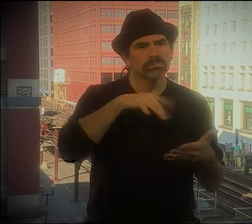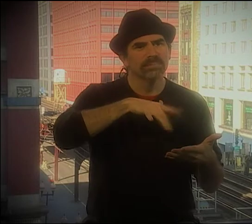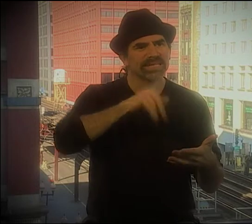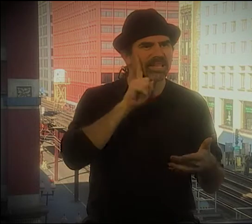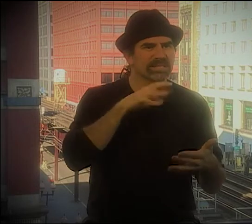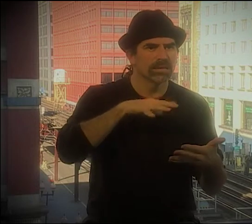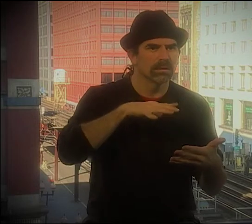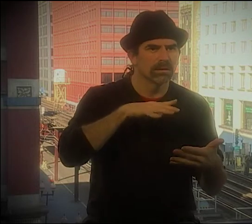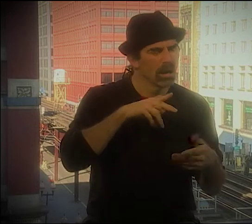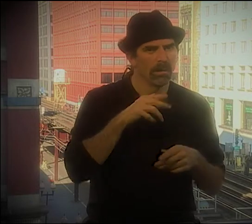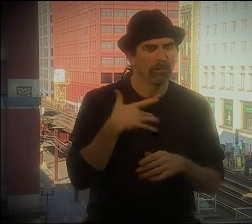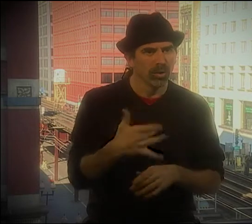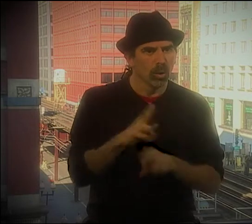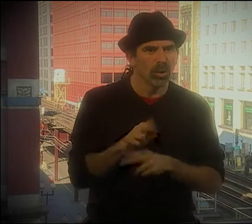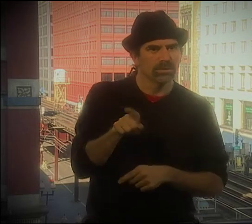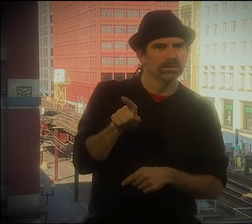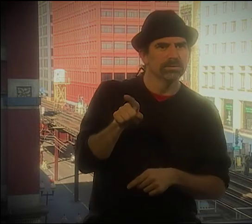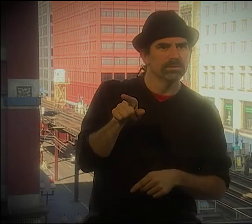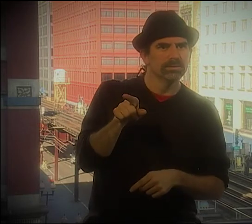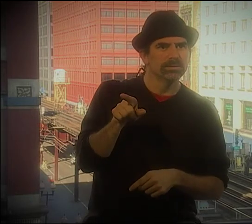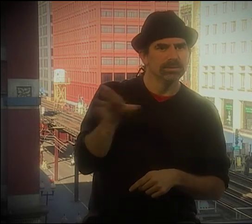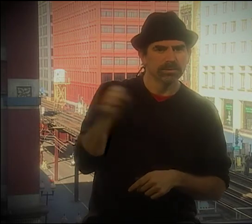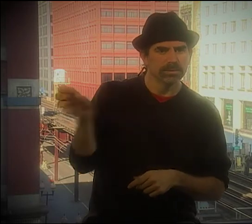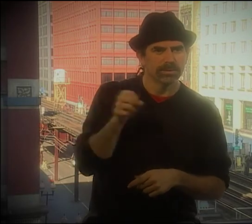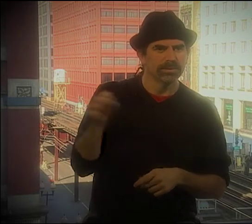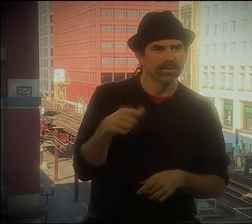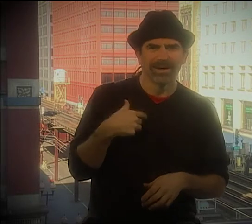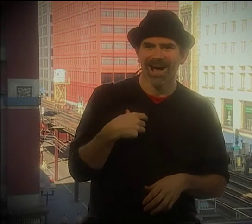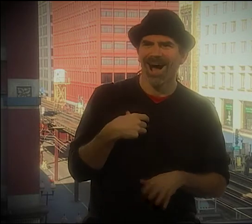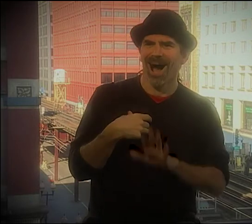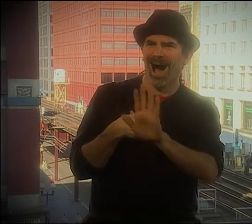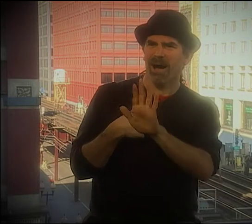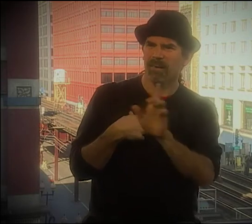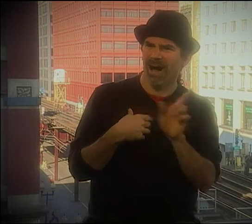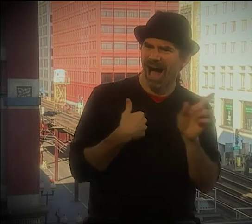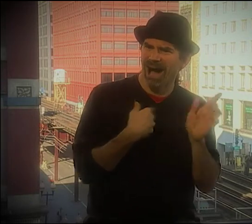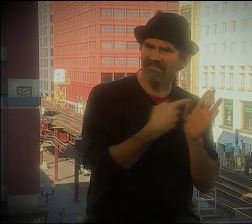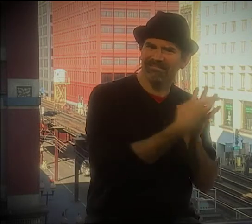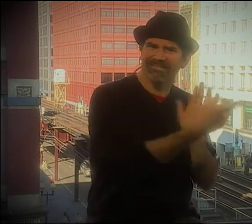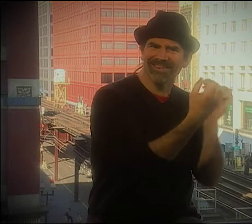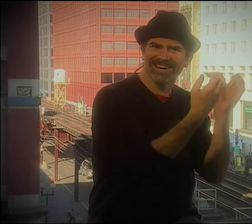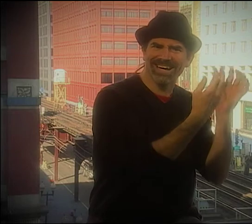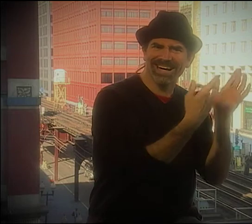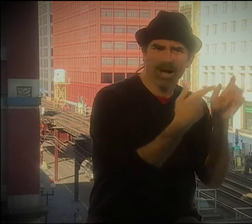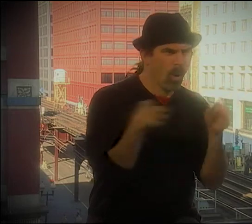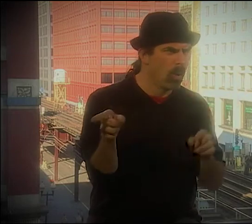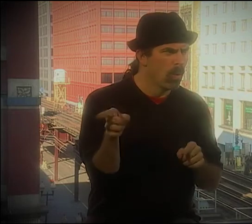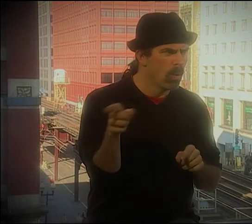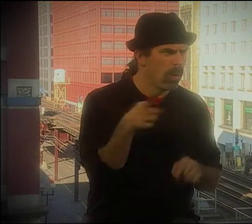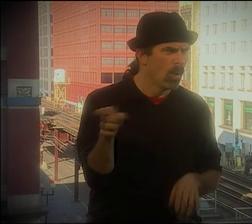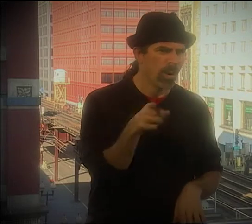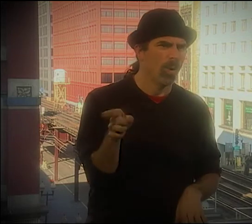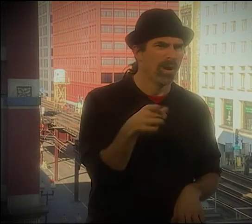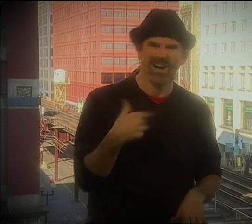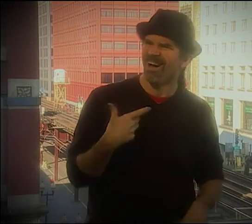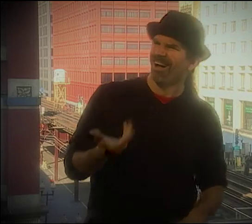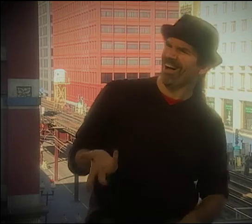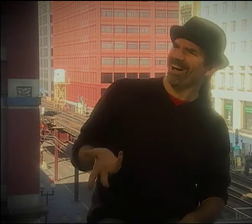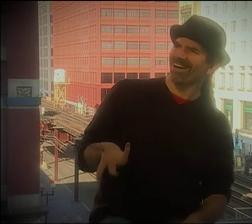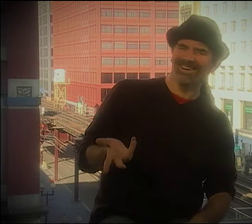RIGHT, AND IT'S IRONIC THAT, YOU KNOW, WHEN THEY DOCUMENT THIS OR WHEN THEY VIDEORECORD IT OR WHEN THEY STUDY IT,